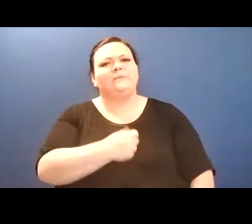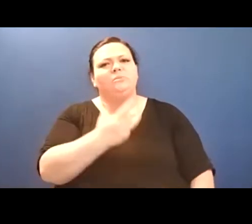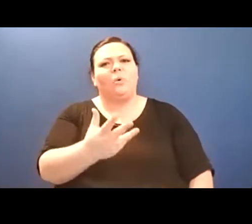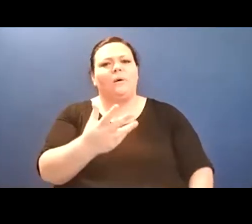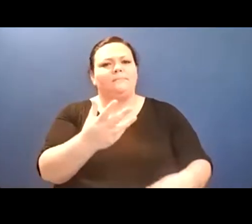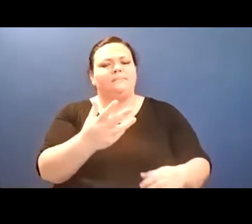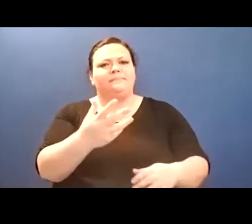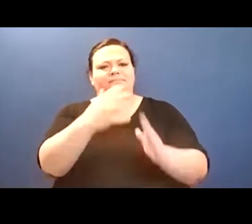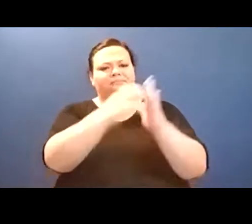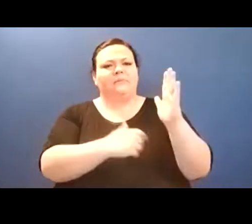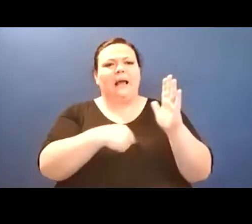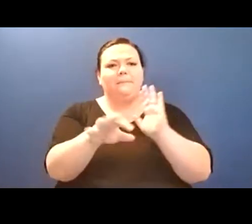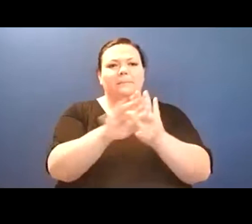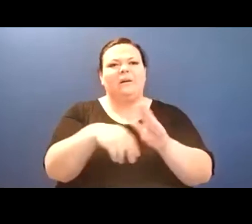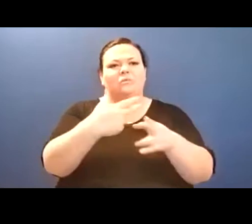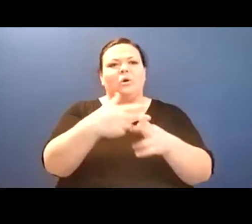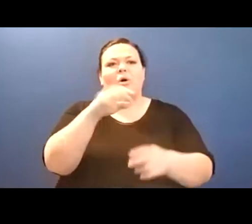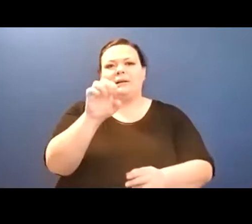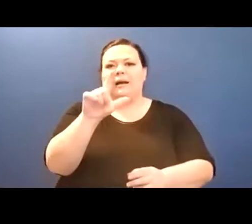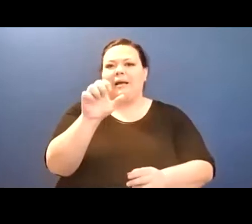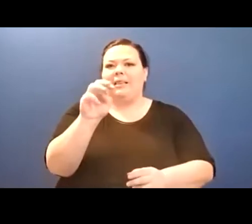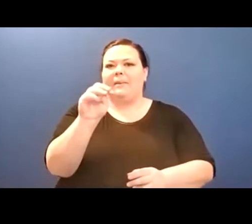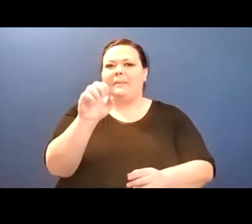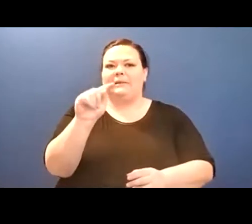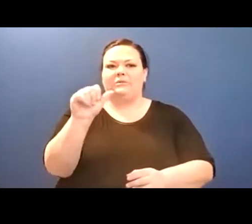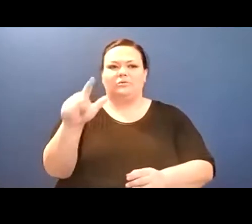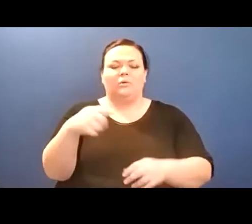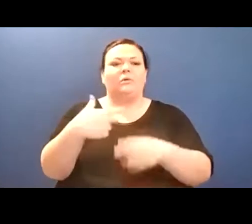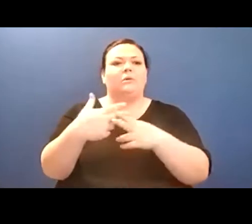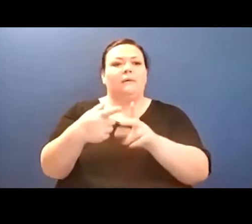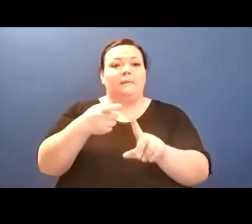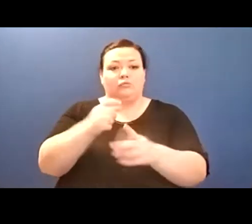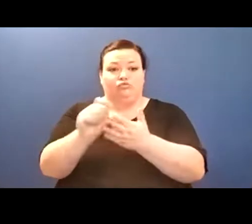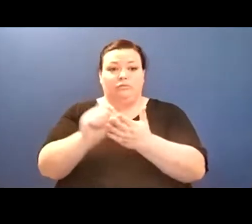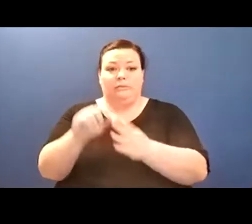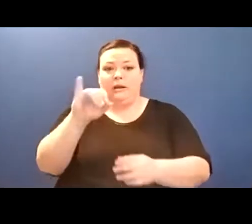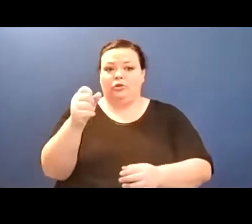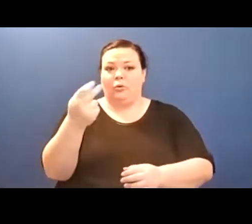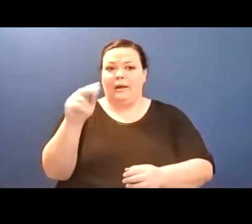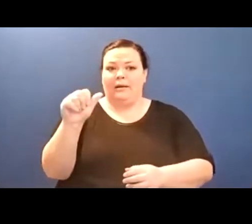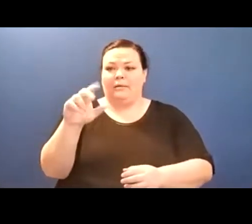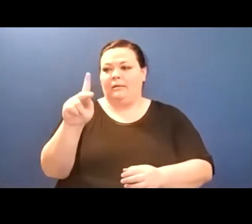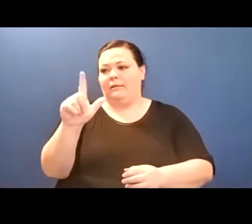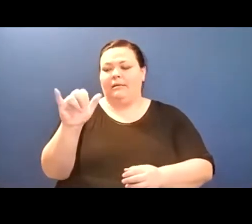It will include fierce birds, false springs,/ a few oil lamps that need quickly to be lit./